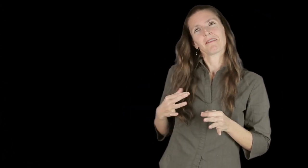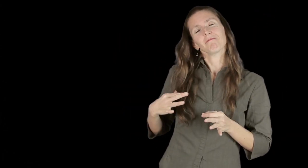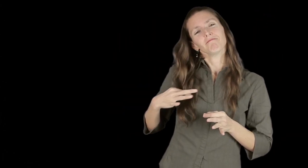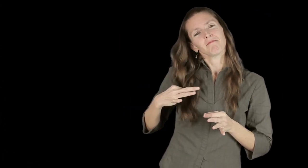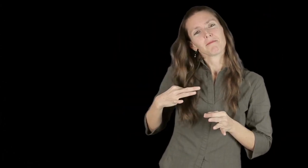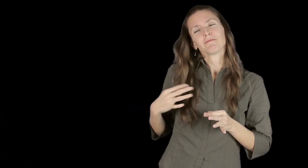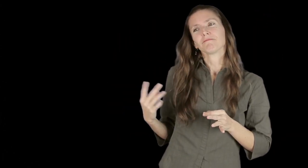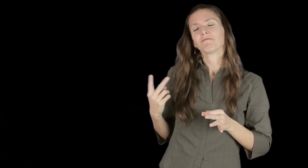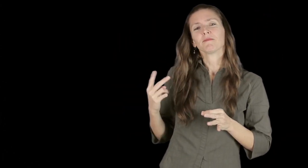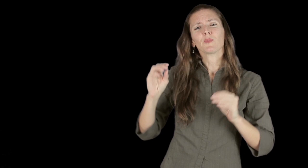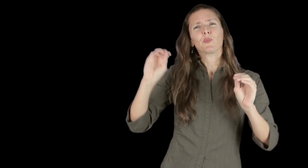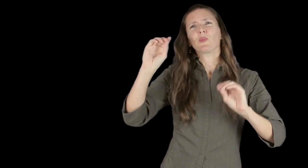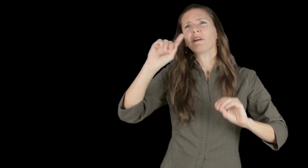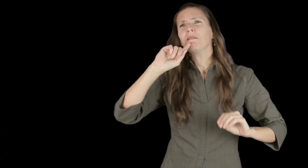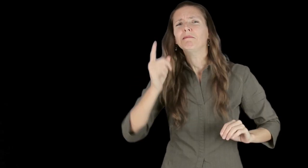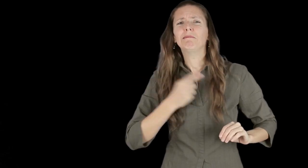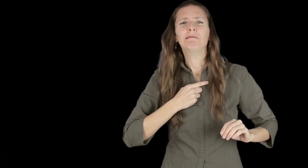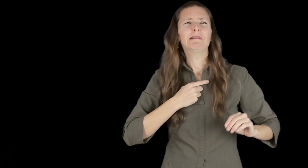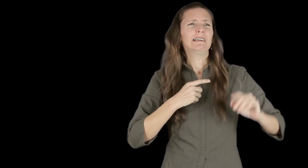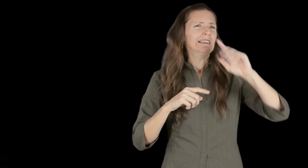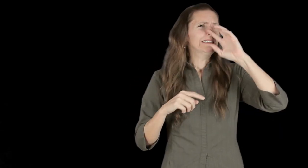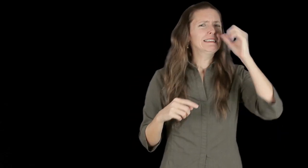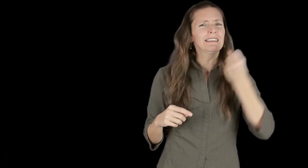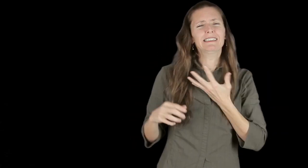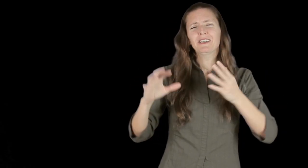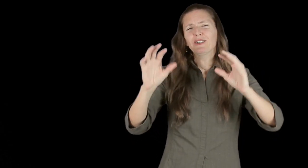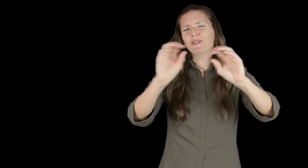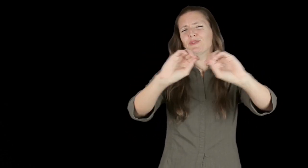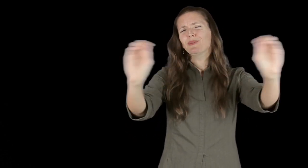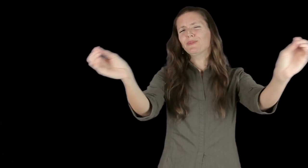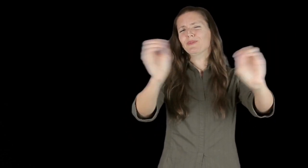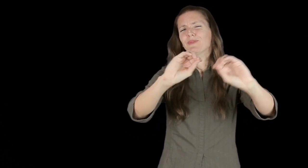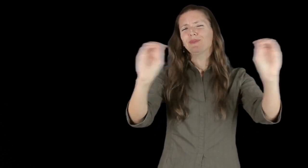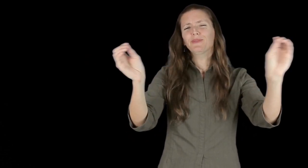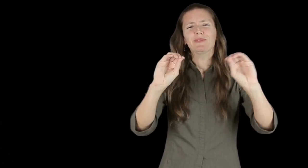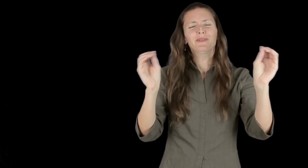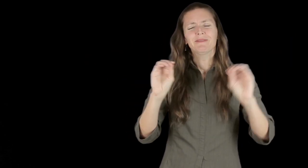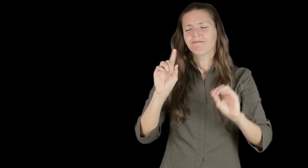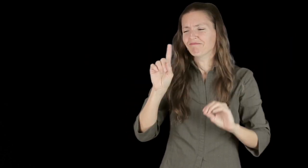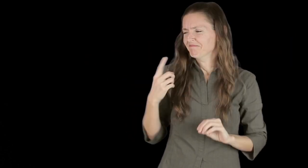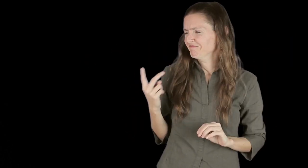Summer and I both voluntarily decided ourselves to remove the video. No one commanded us or threatened us to do this– really, no one.